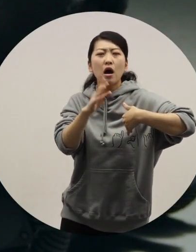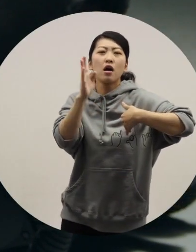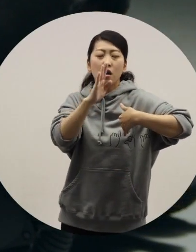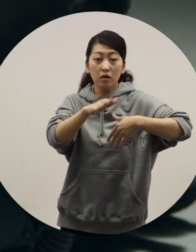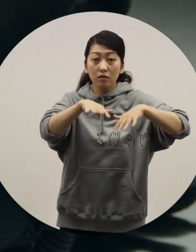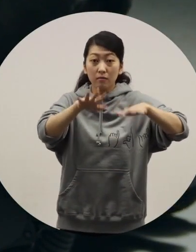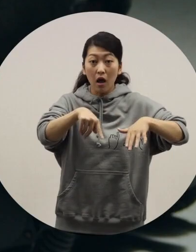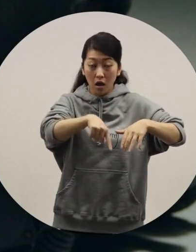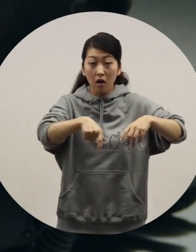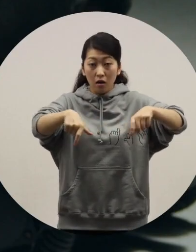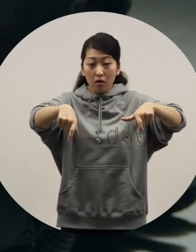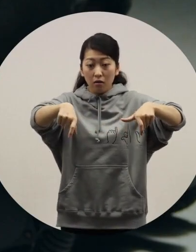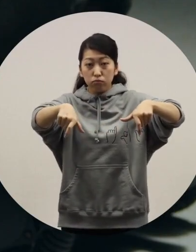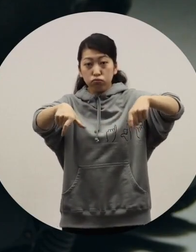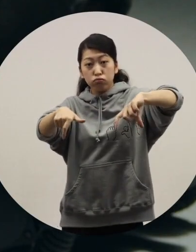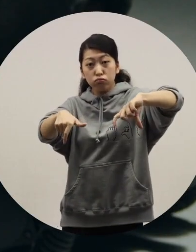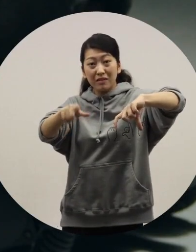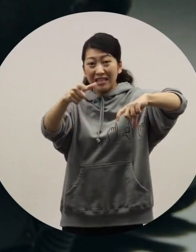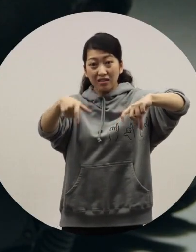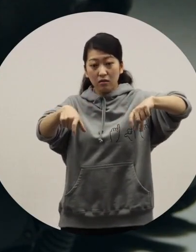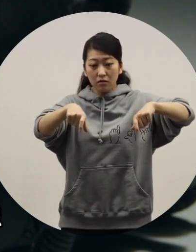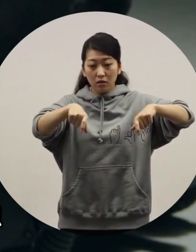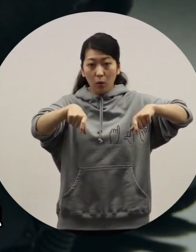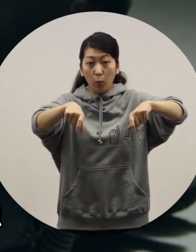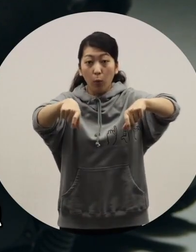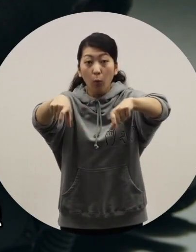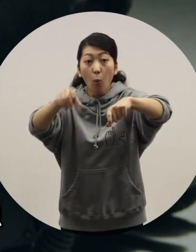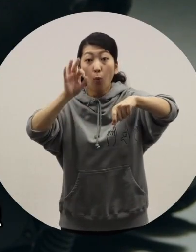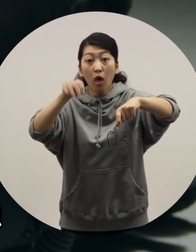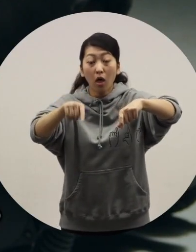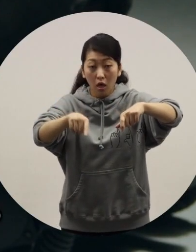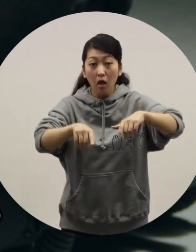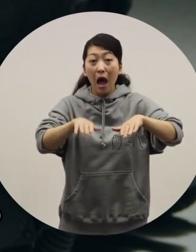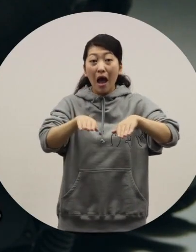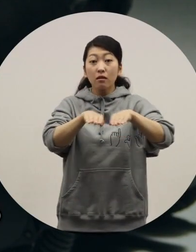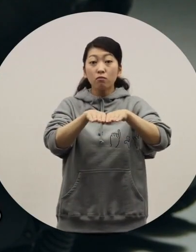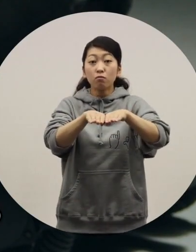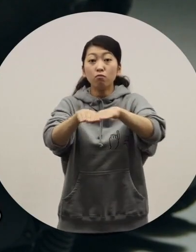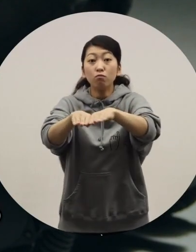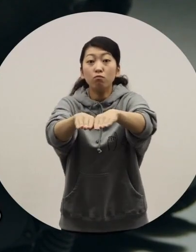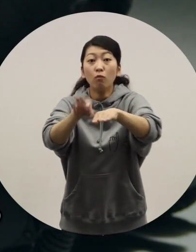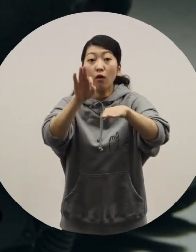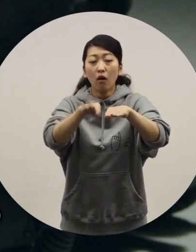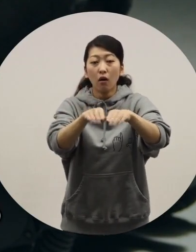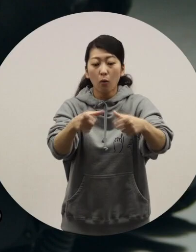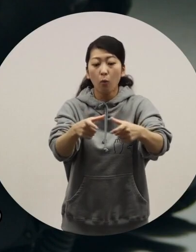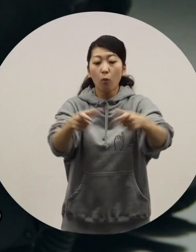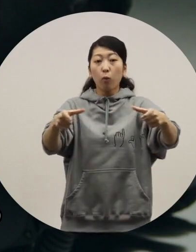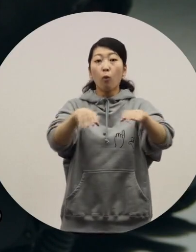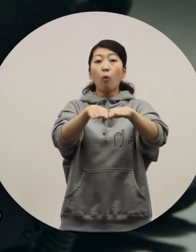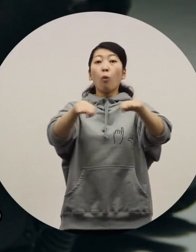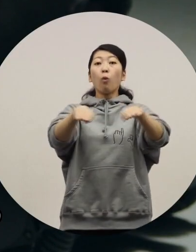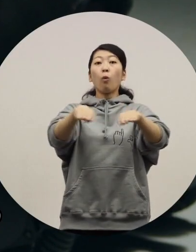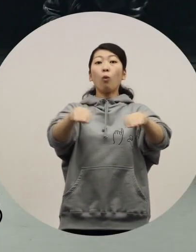they will rotate like this, so c [Azuma] Ah. [Ochiai] There's no need for front wheels to turn. [Toriyama] So, you can have plenty space for your feet.